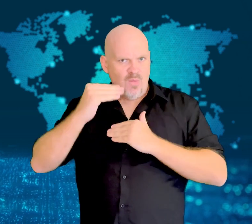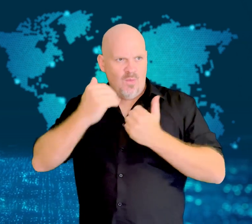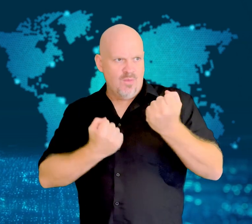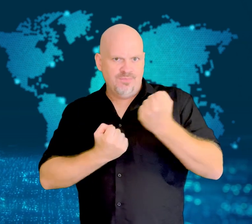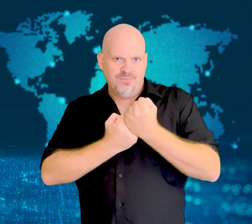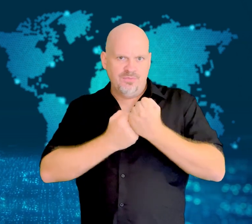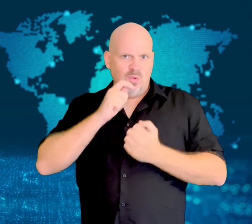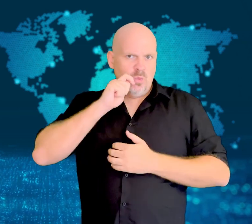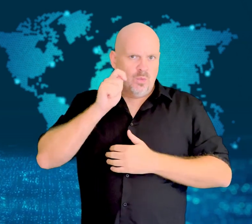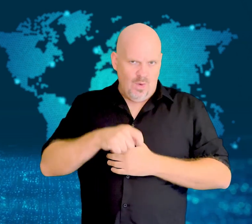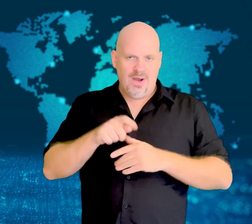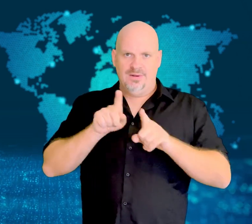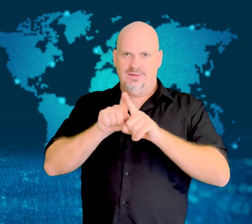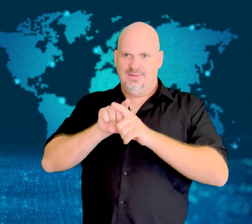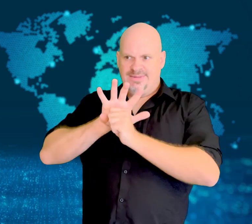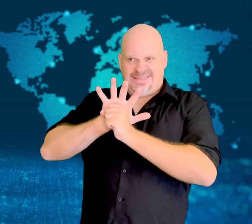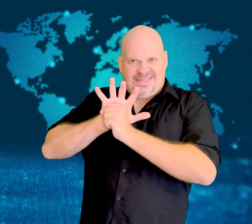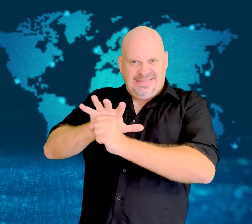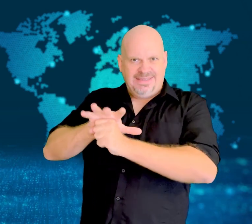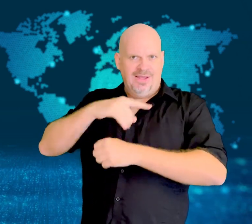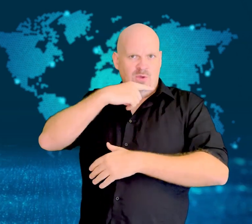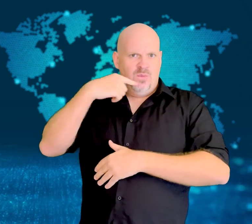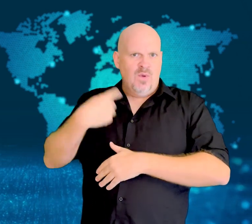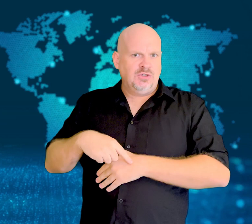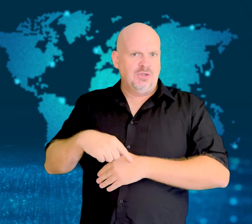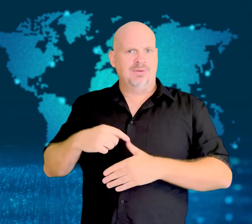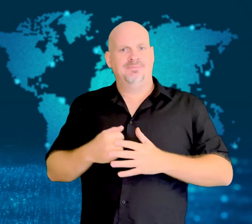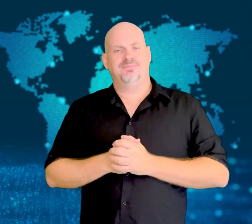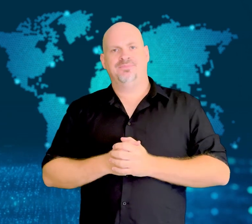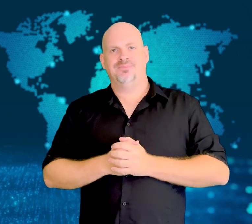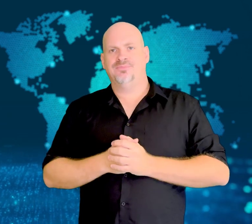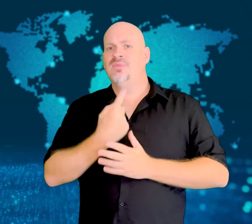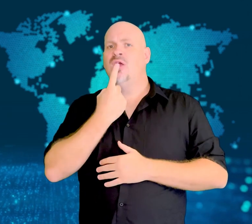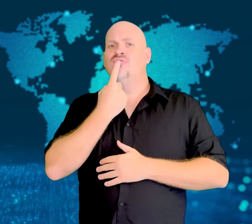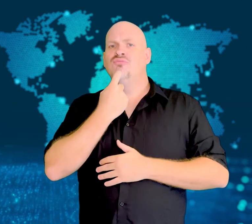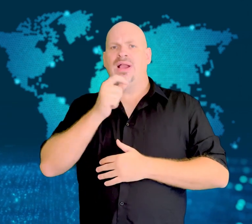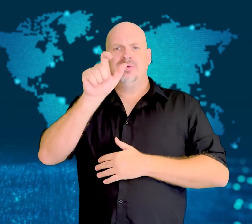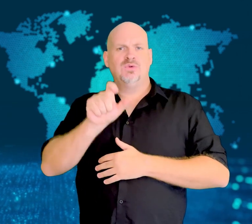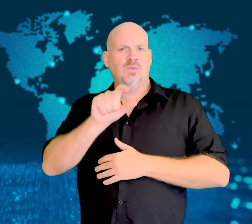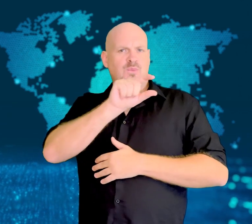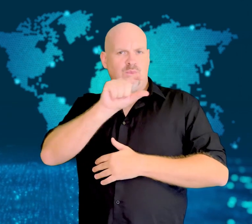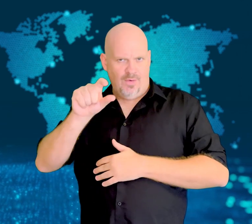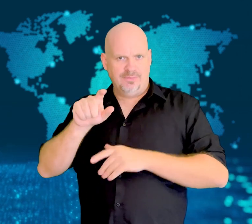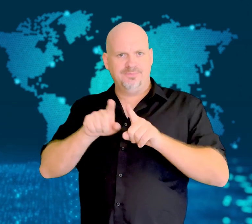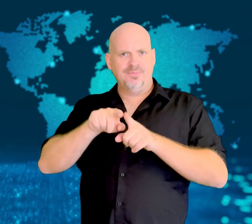increased aid as well as increasing pressure on Russia.